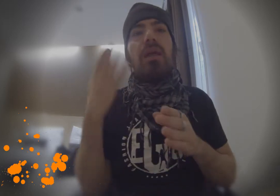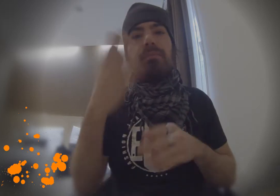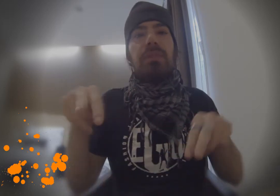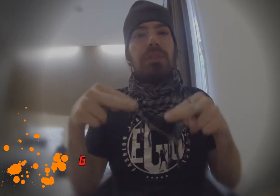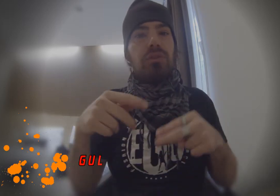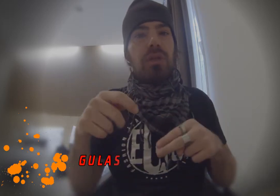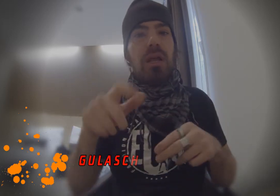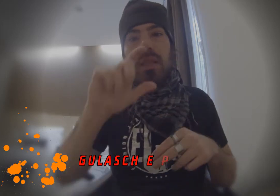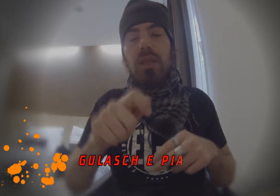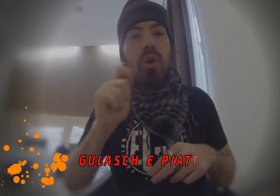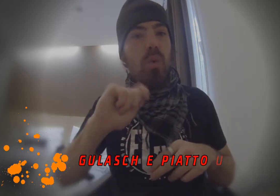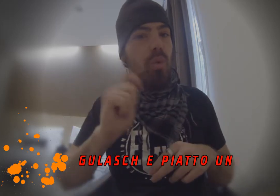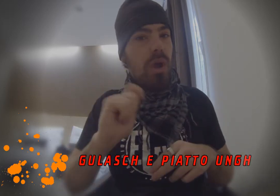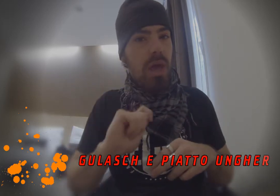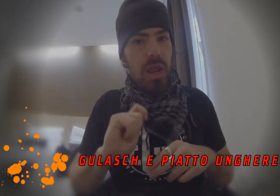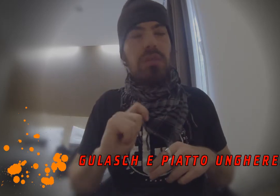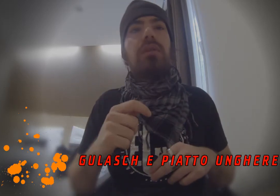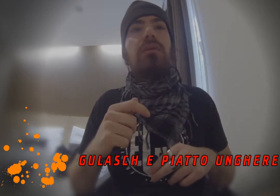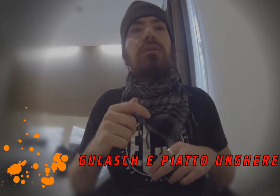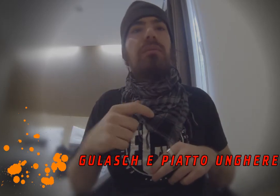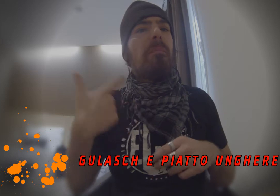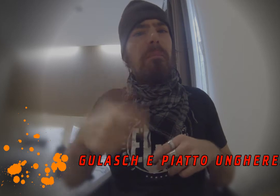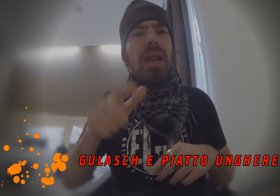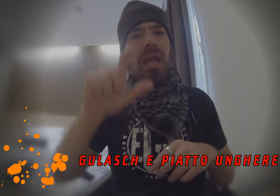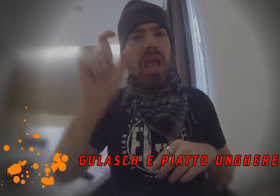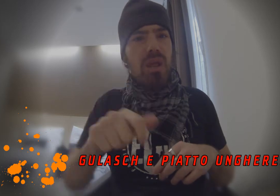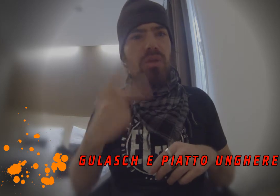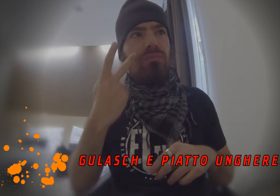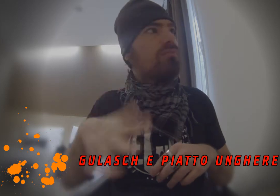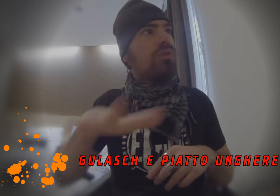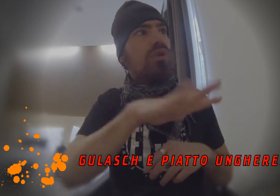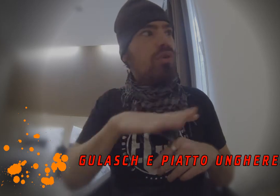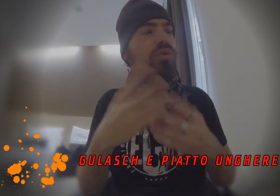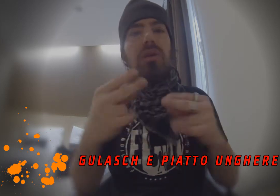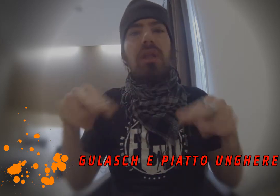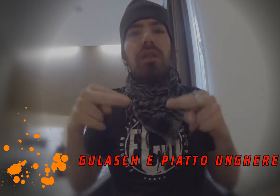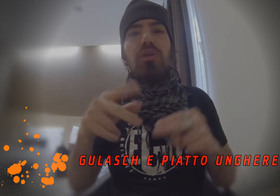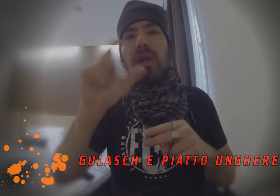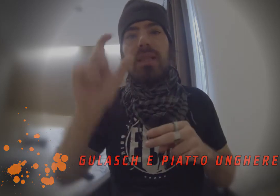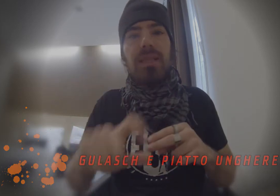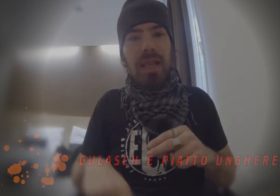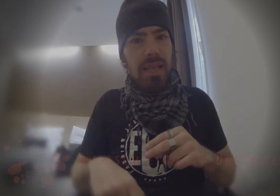Yesterday we were in a restaurant in the Italian-Hungarian. Why Italian? in this area there are many Italian restaurants